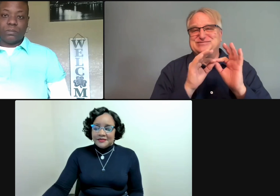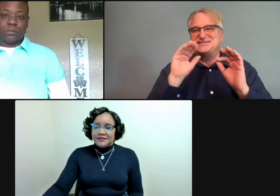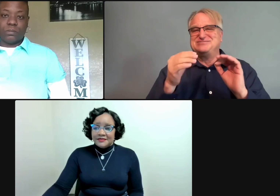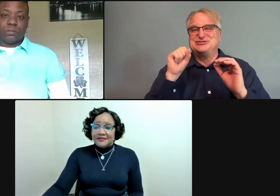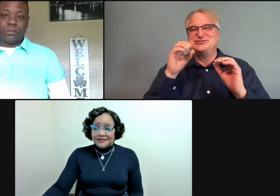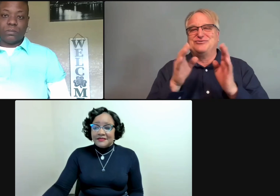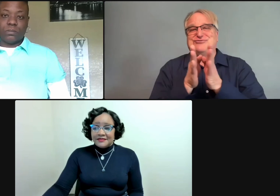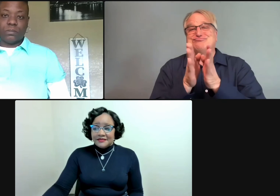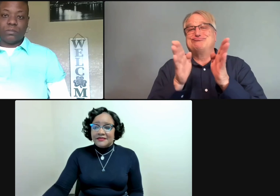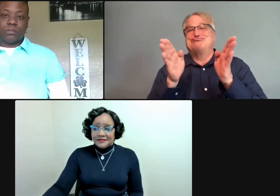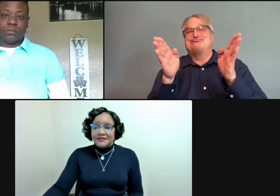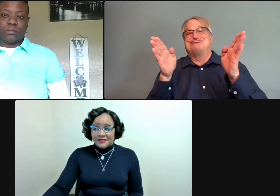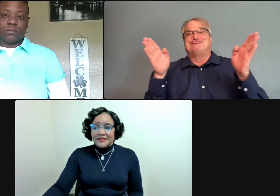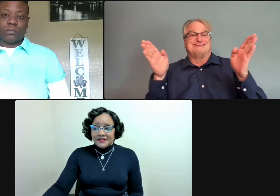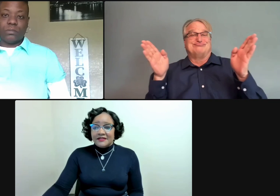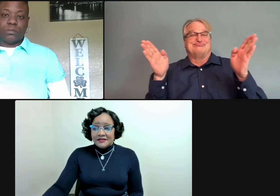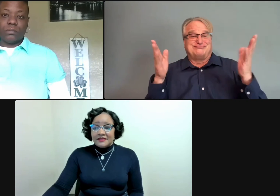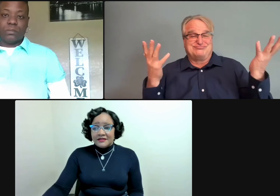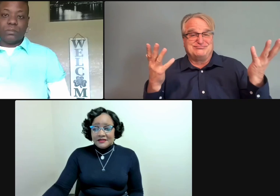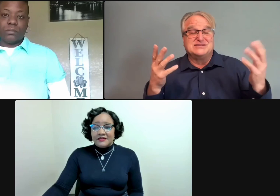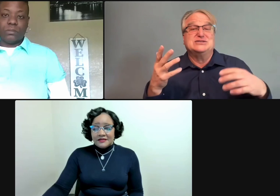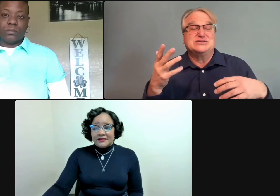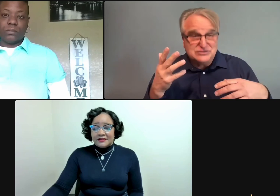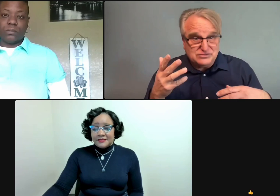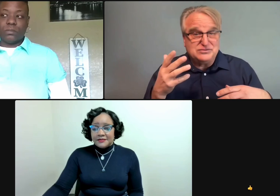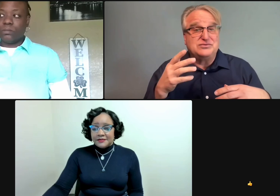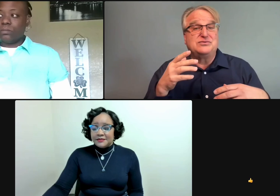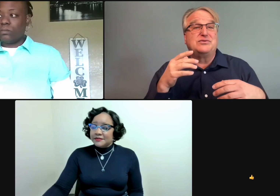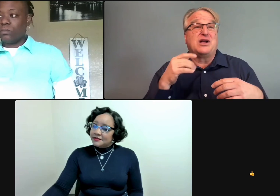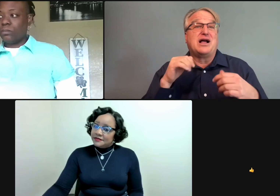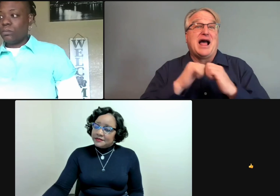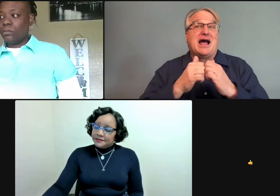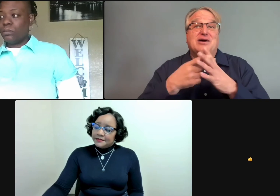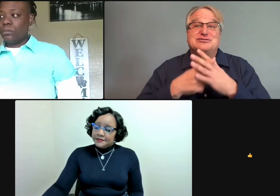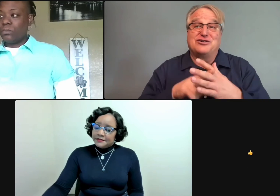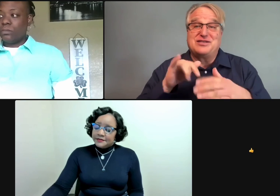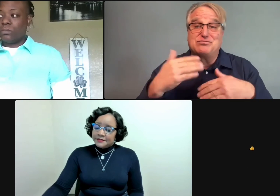It seems that interpreters, many interpreters and deaf people are really eager for some sort of a transformation